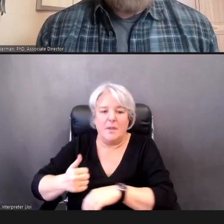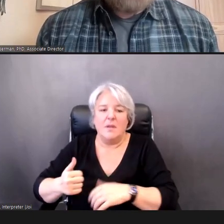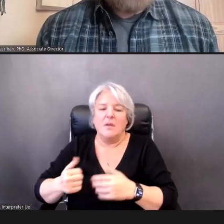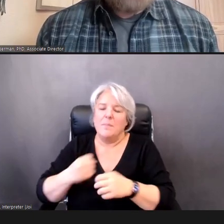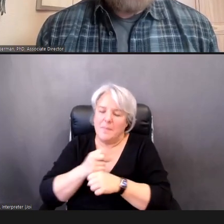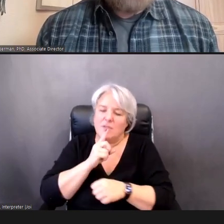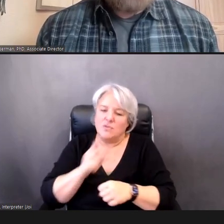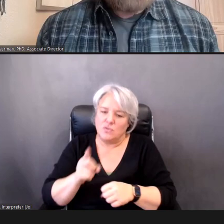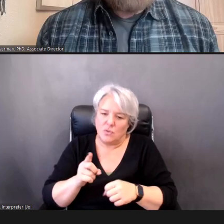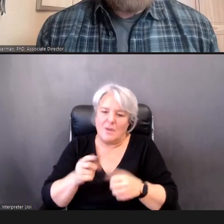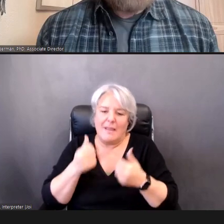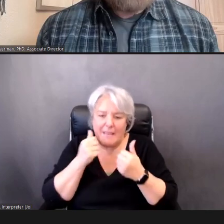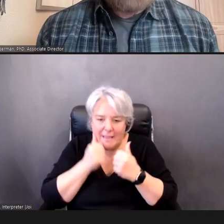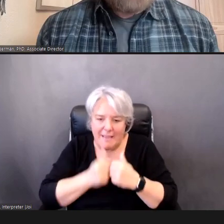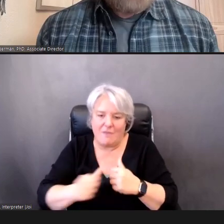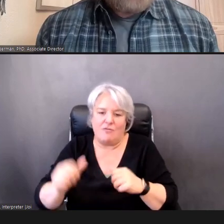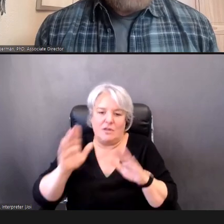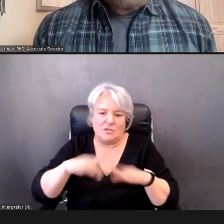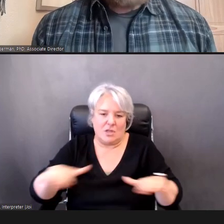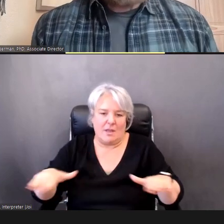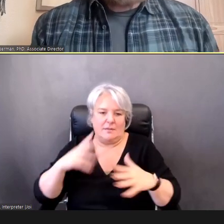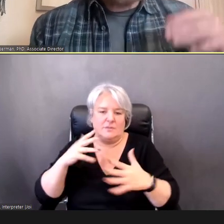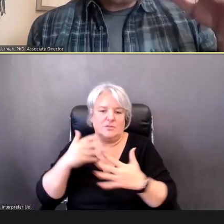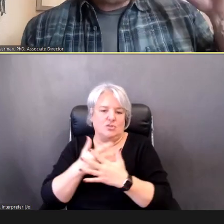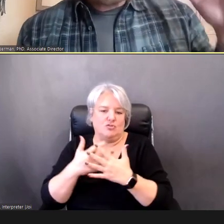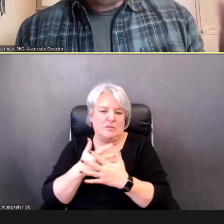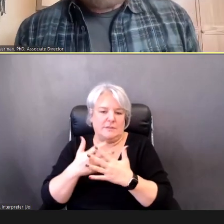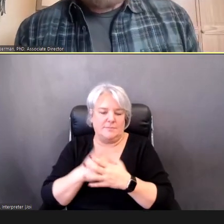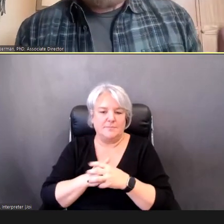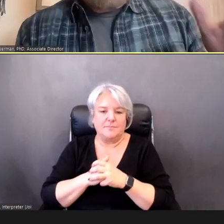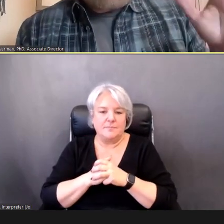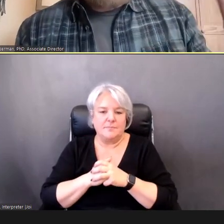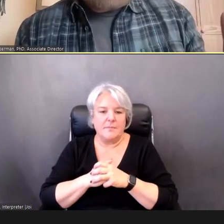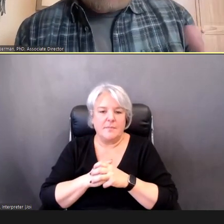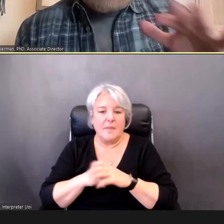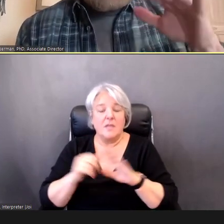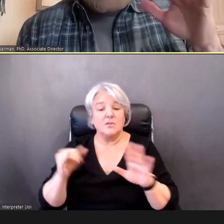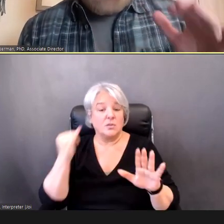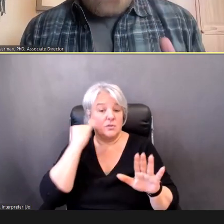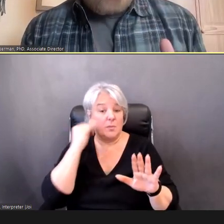DR. So assuming that the child is successfully screened.